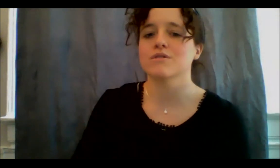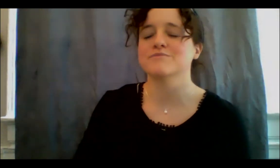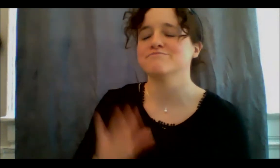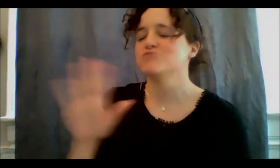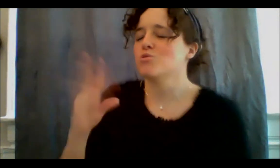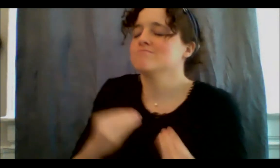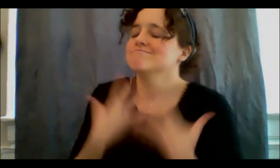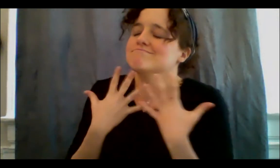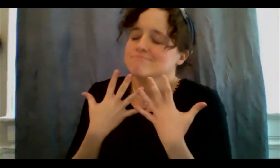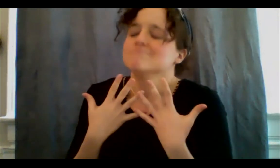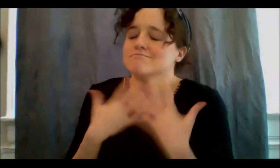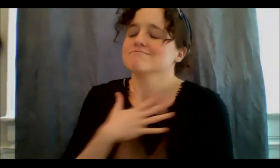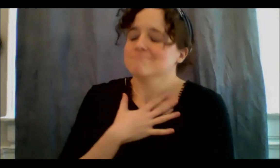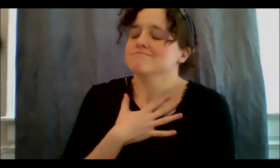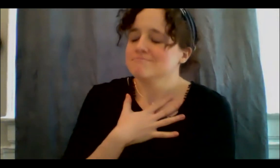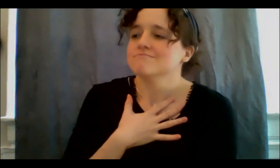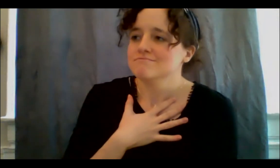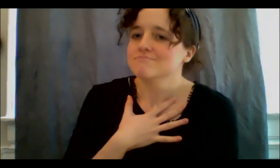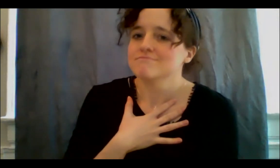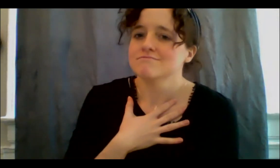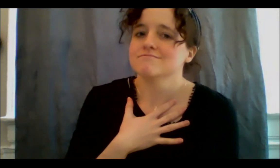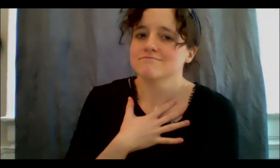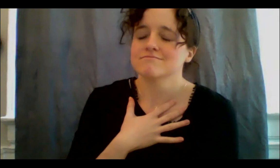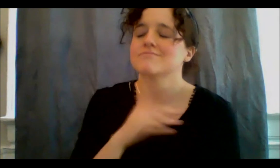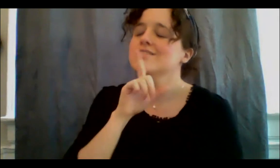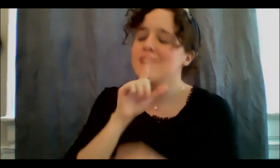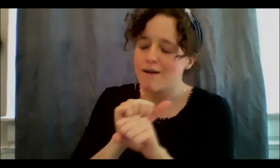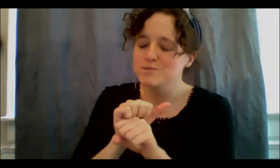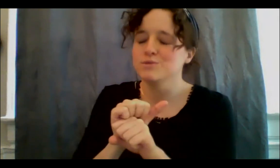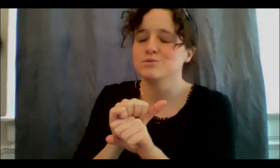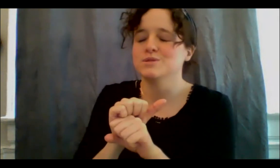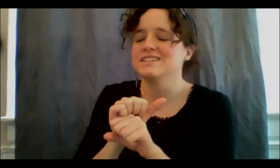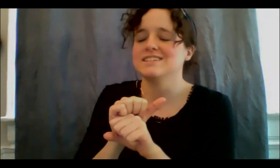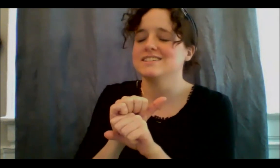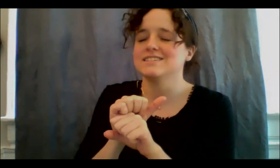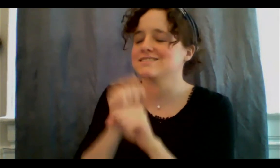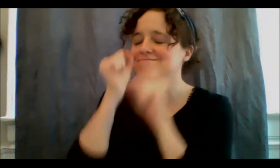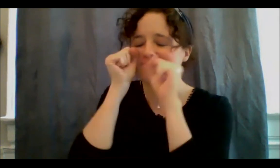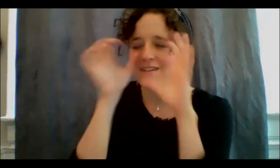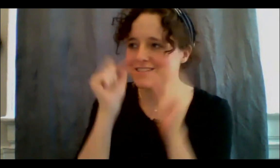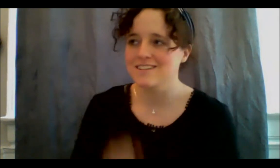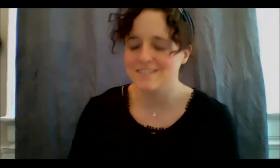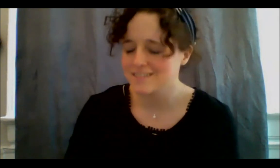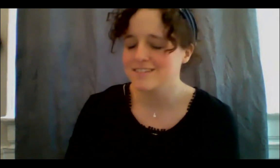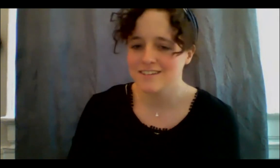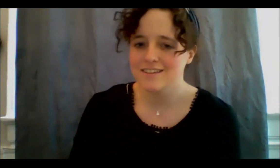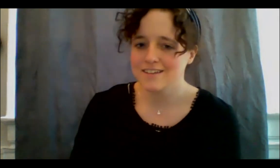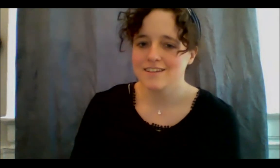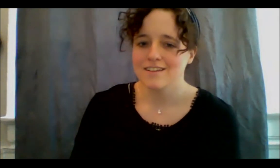with it. It is absolutely breathtaking, and I really love the concept to